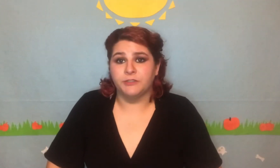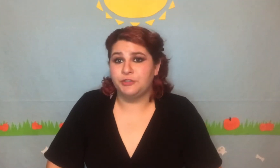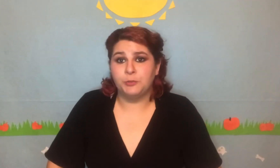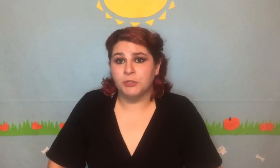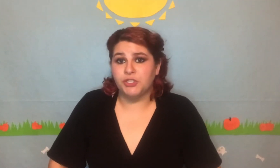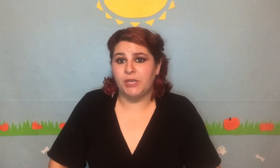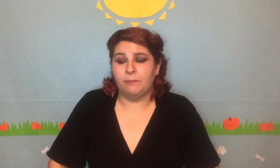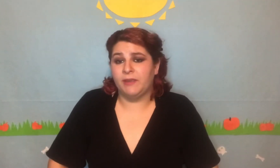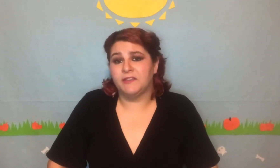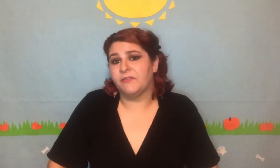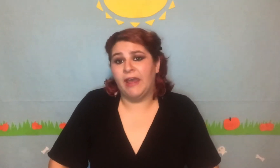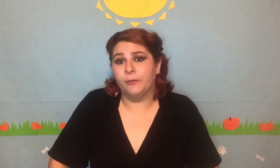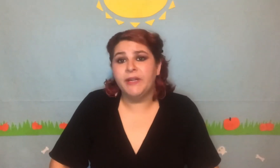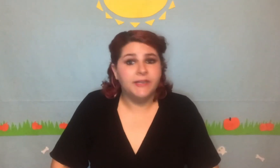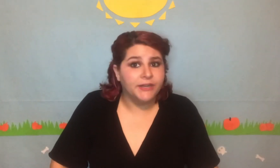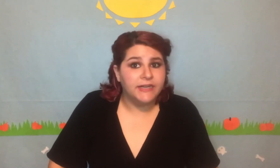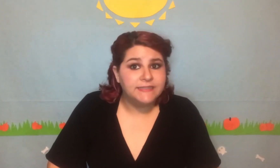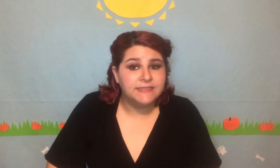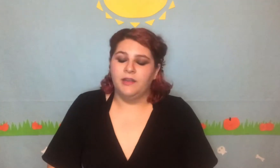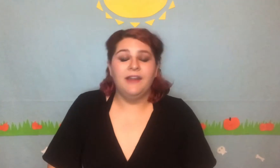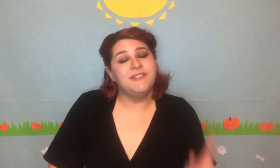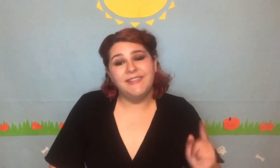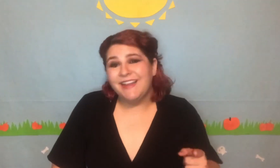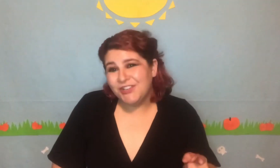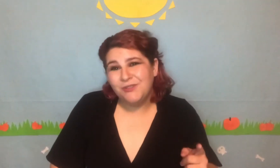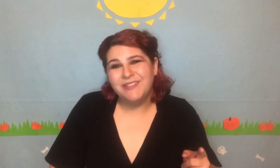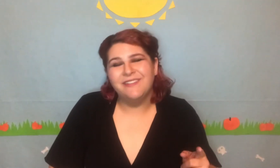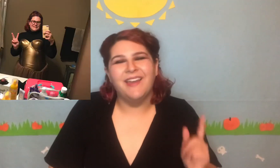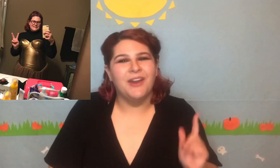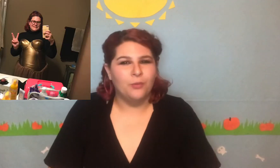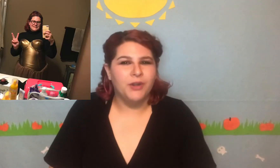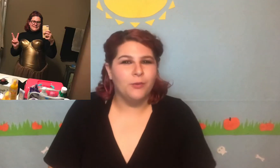super cheap because of Halloween clearance, and I was thinking that too until I got a Wonder Woman